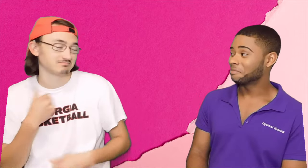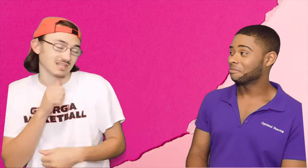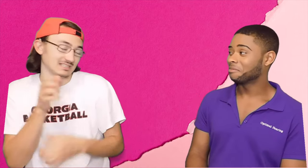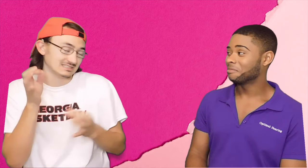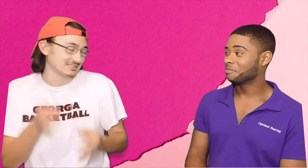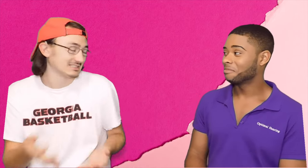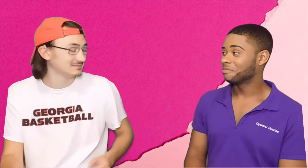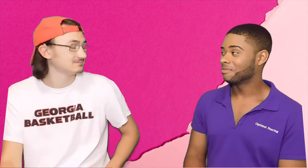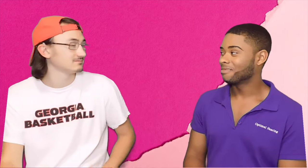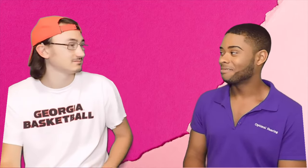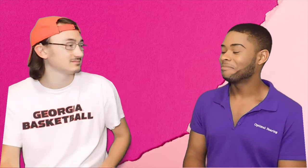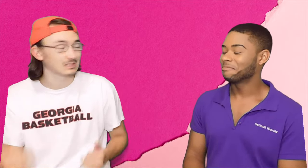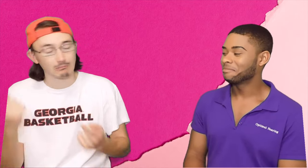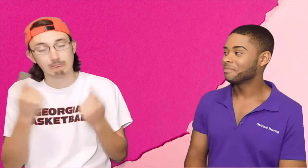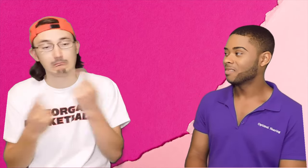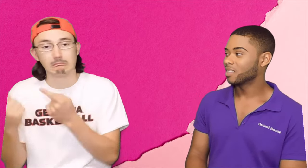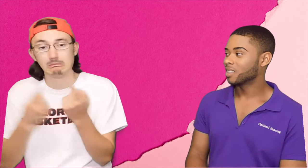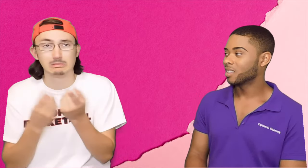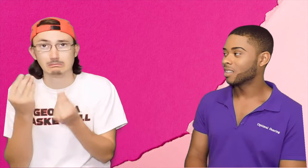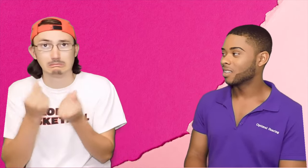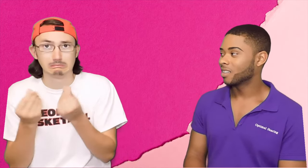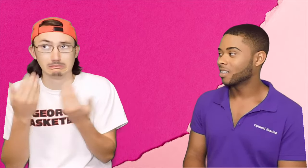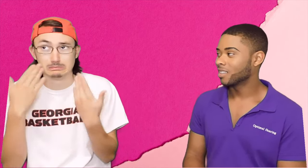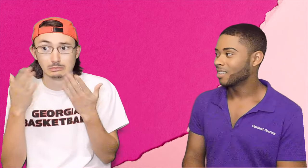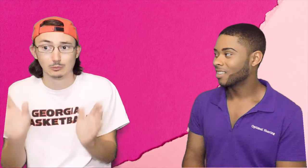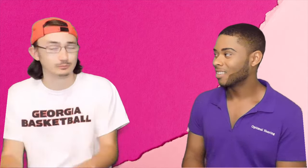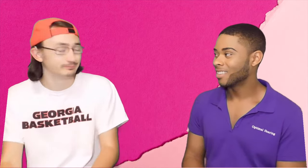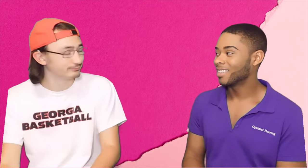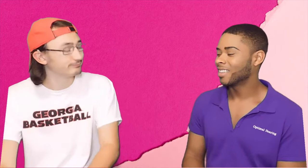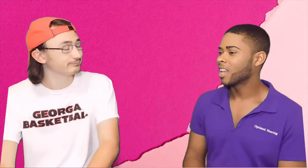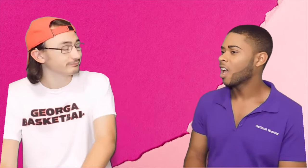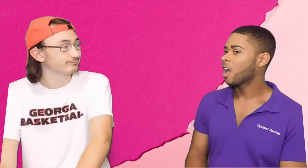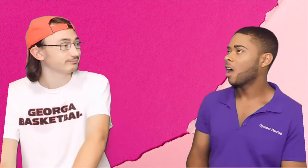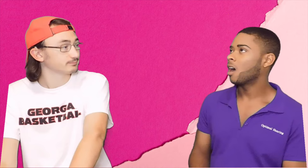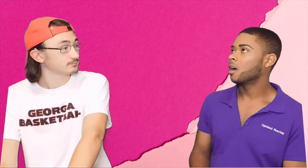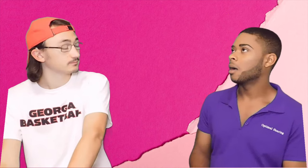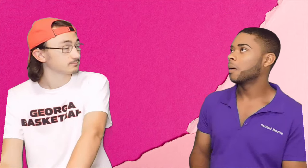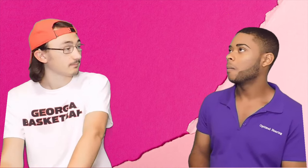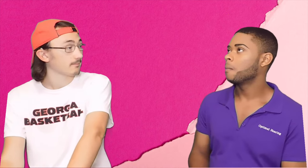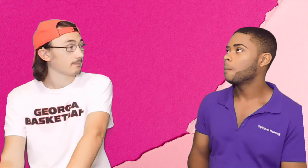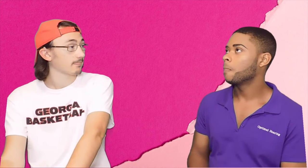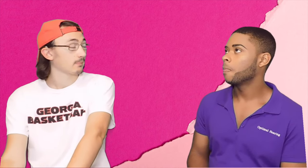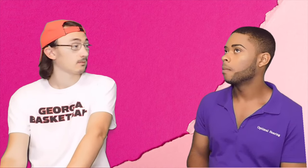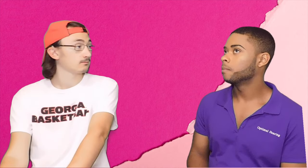I haven't really decided yet. I'm still wondering.. I don't know